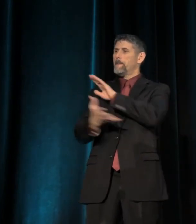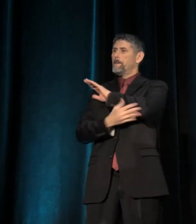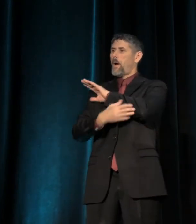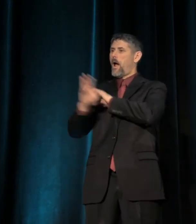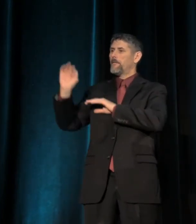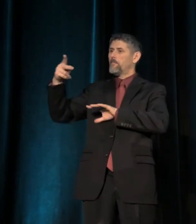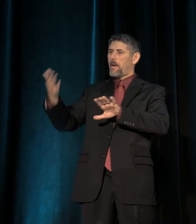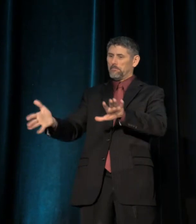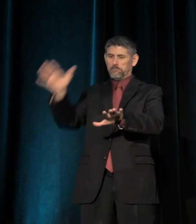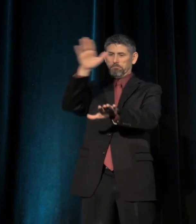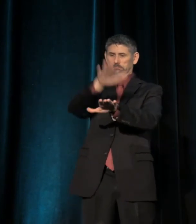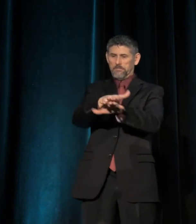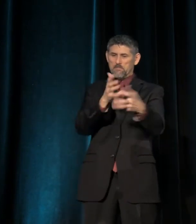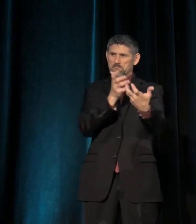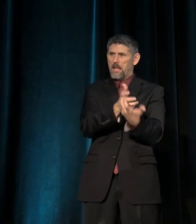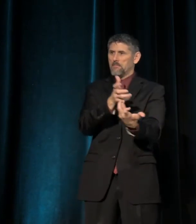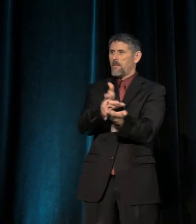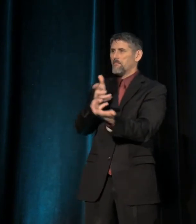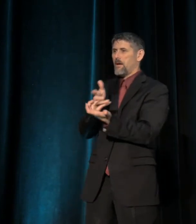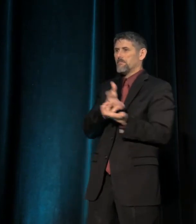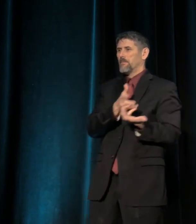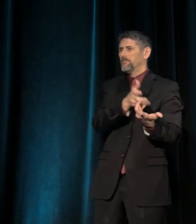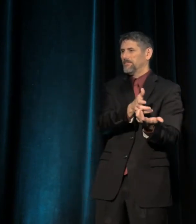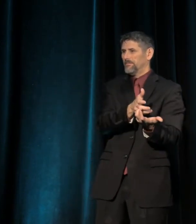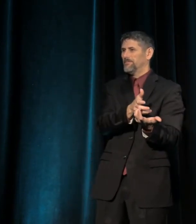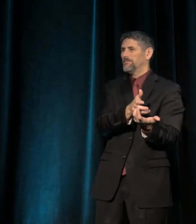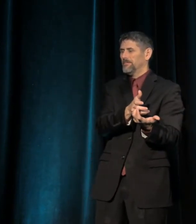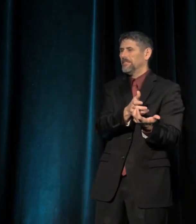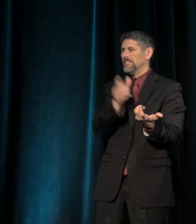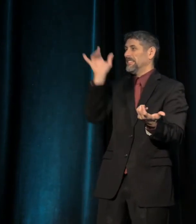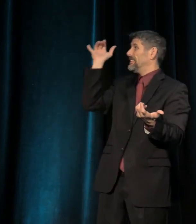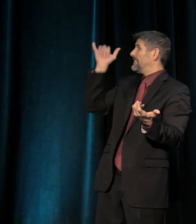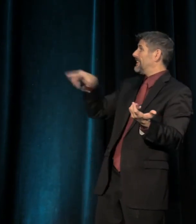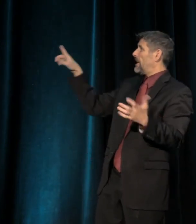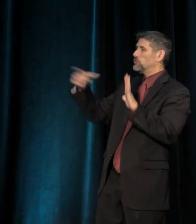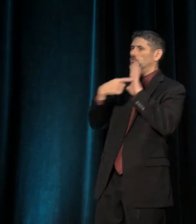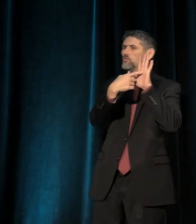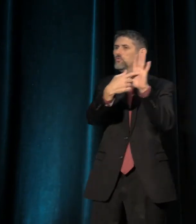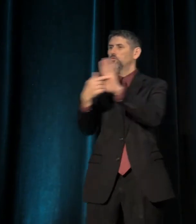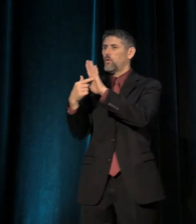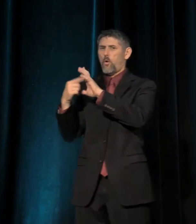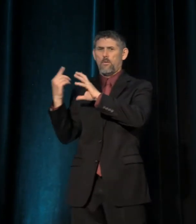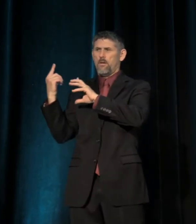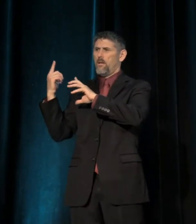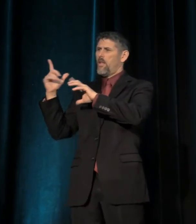There's a large correspondence. And this in turn reflects the long-term legacy